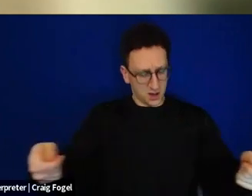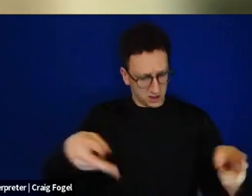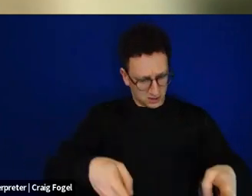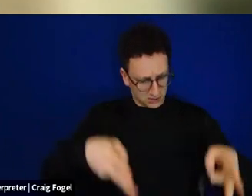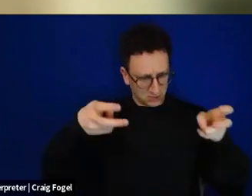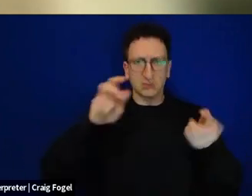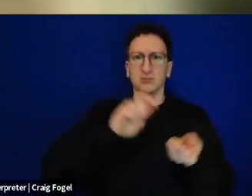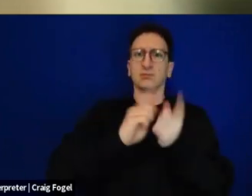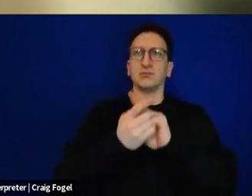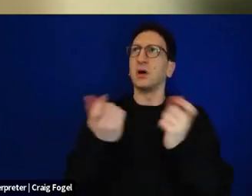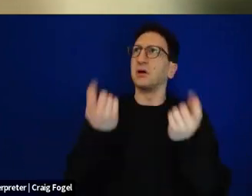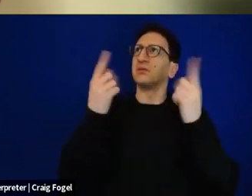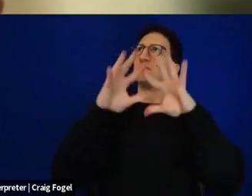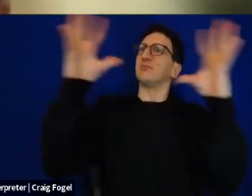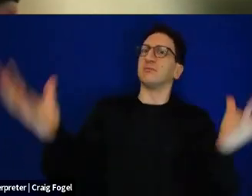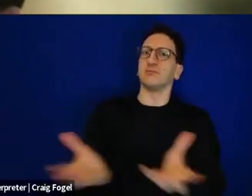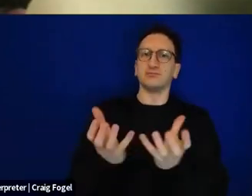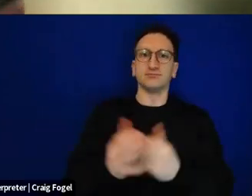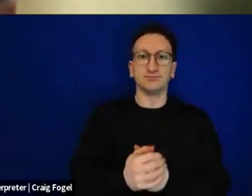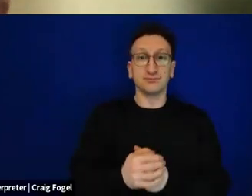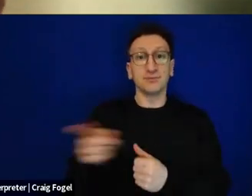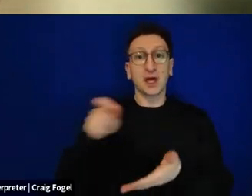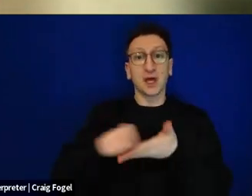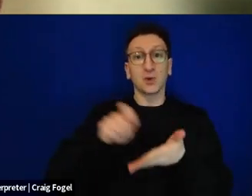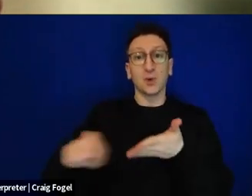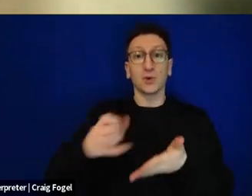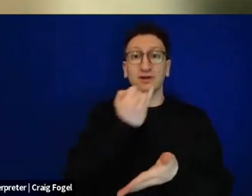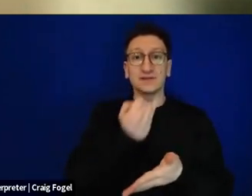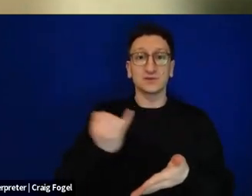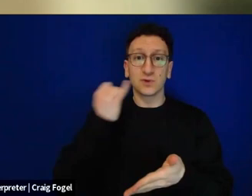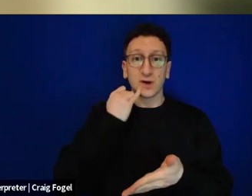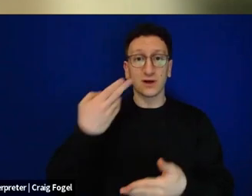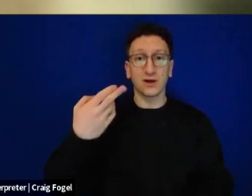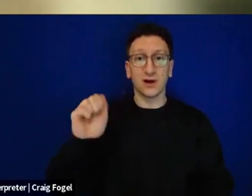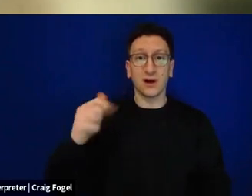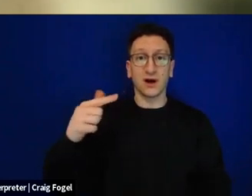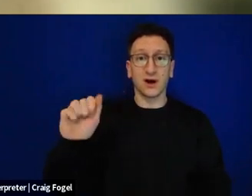Rav Misha is the author of the Haggadah Yisraelit and the founding faculty member of Rikmah, the YCT